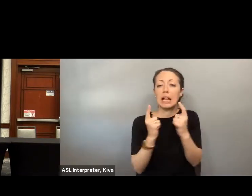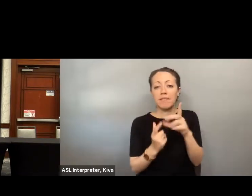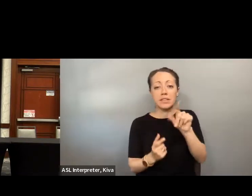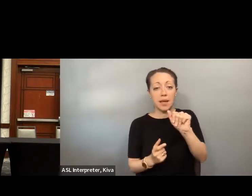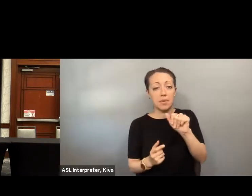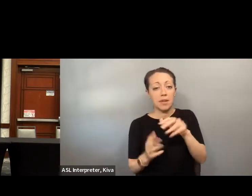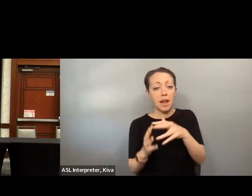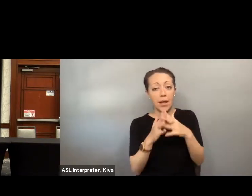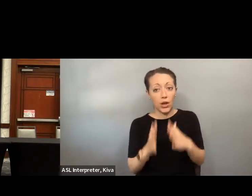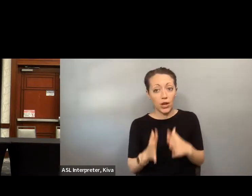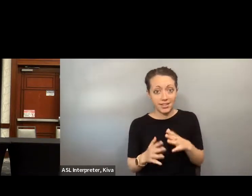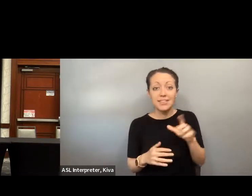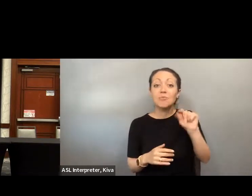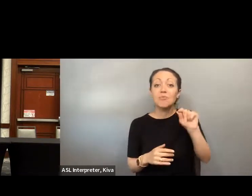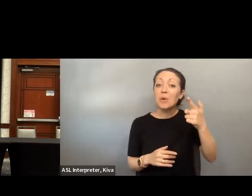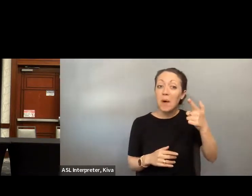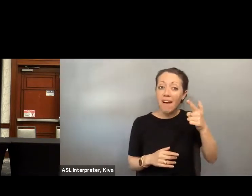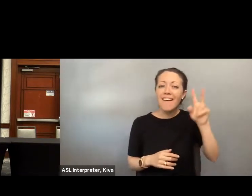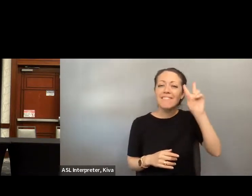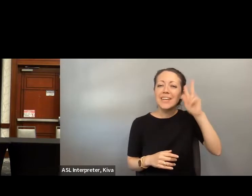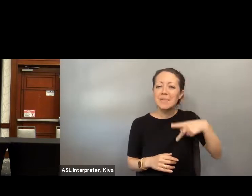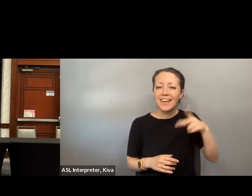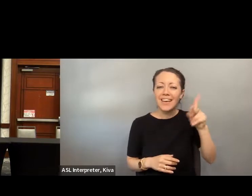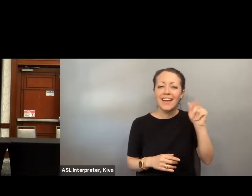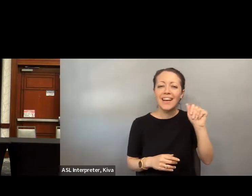22, I had the opportunity to amplify the story of disabled stories of disabled acts as the White House office of public engagements liaison to disabled Americans in July of 2021 Vice President Kamala Harris reach to request an